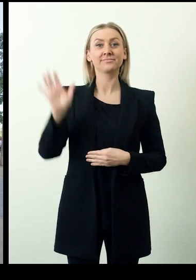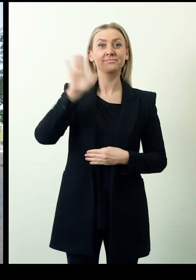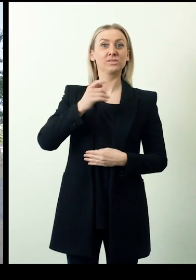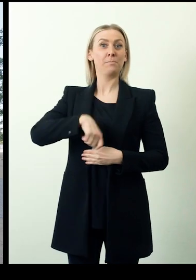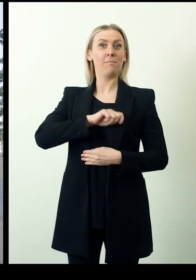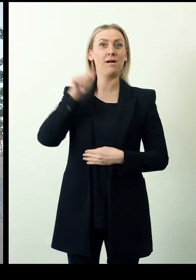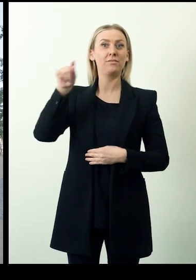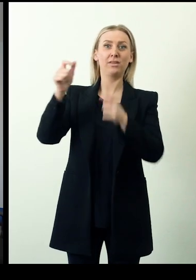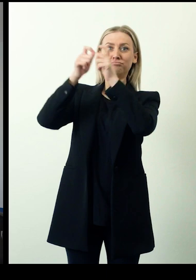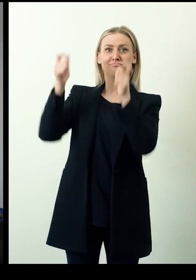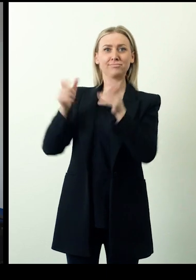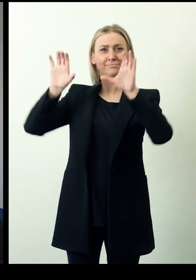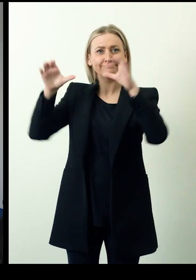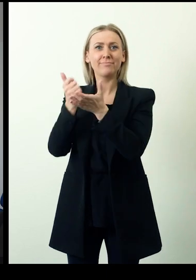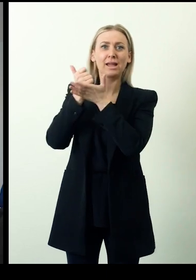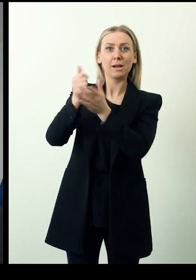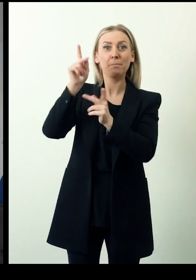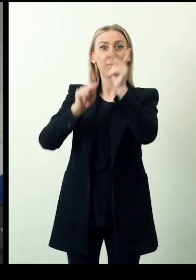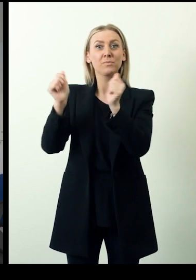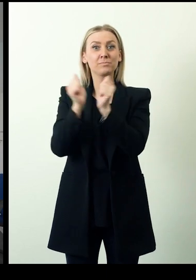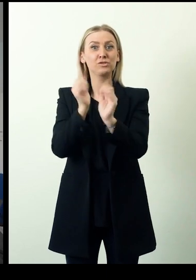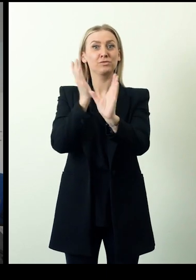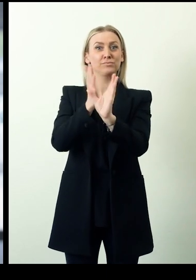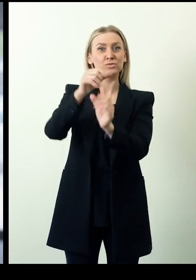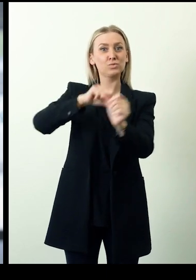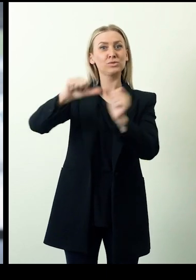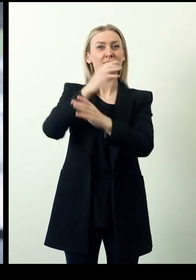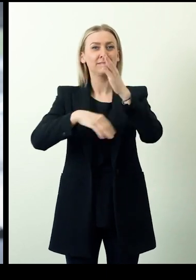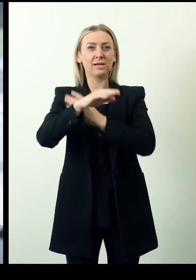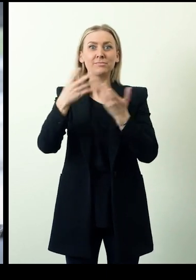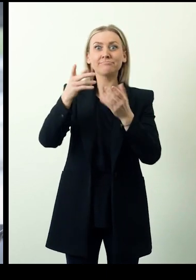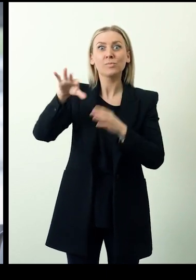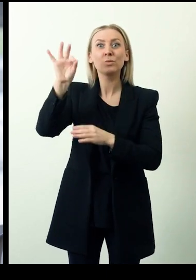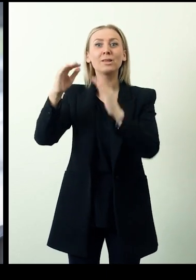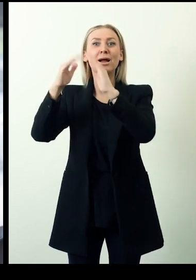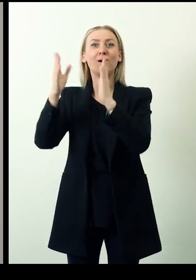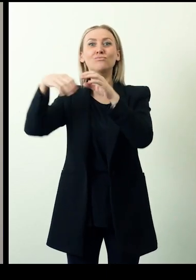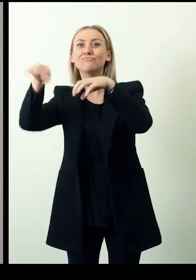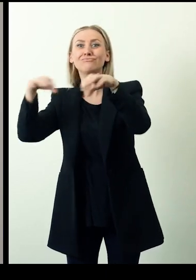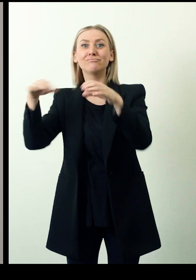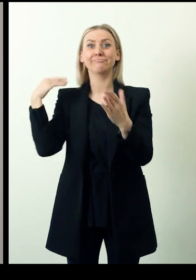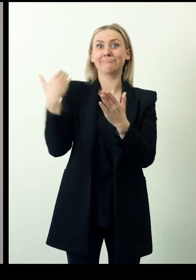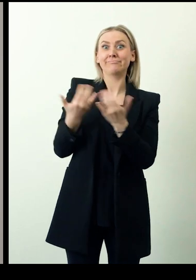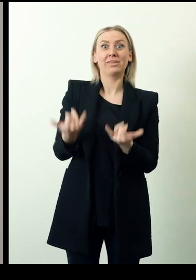Founded by Support Girona from Spain in 2018, the Housing Commission helps people with psychosocial disabilities find housing.